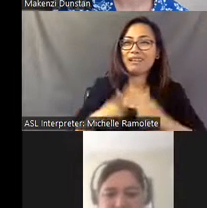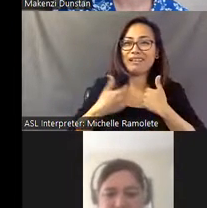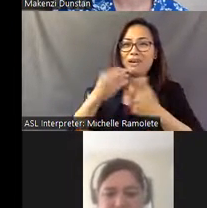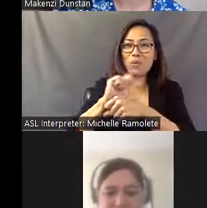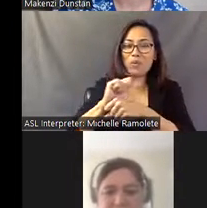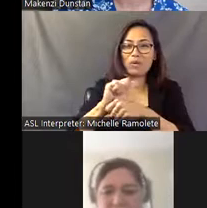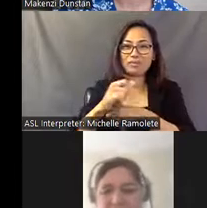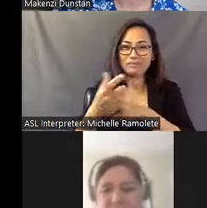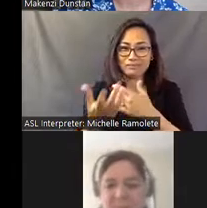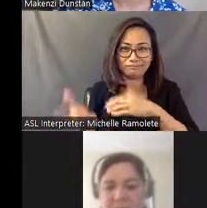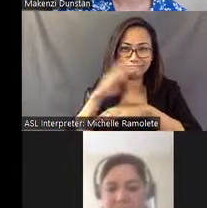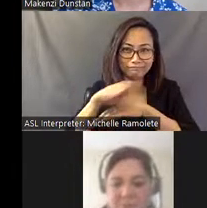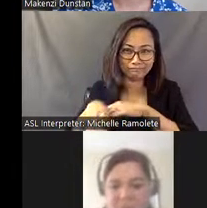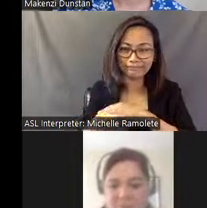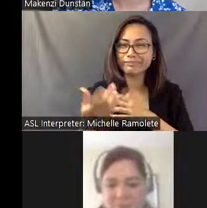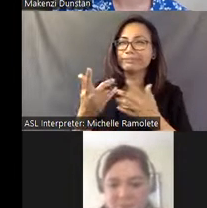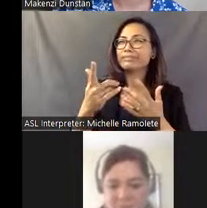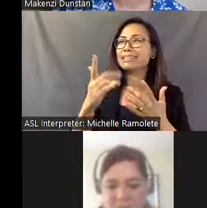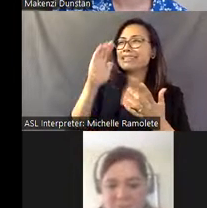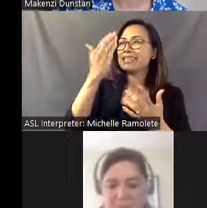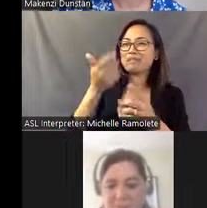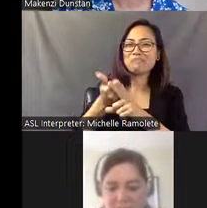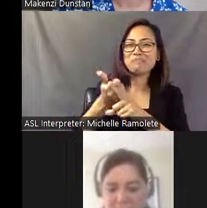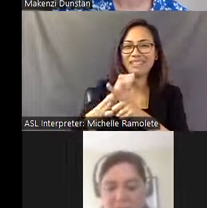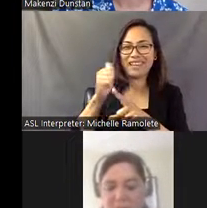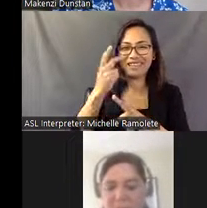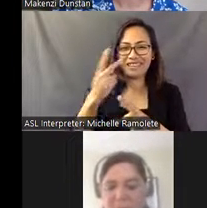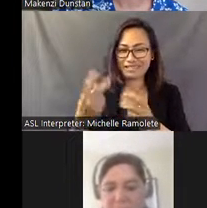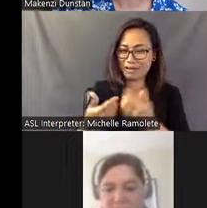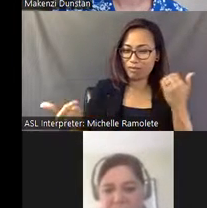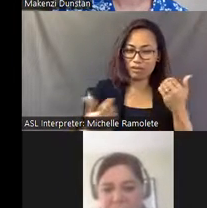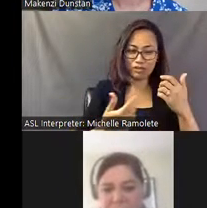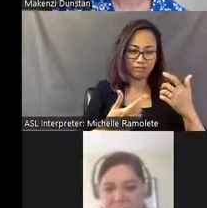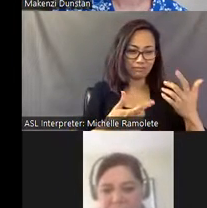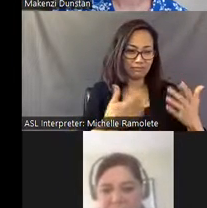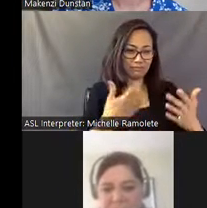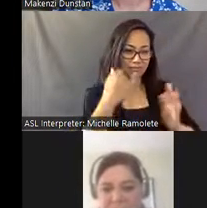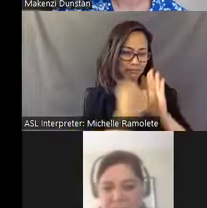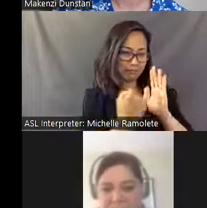separation between art and living, so I, and I think that's an important thing even when